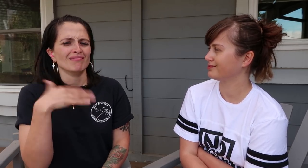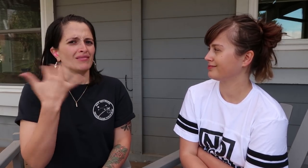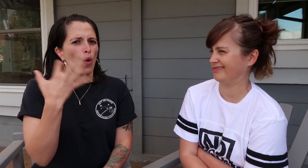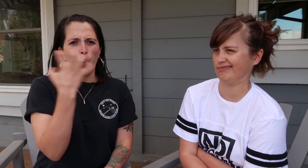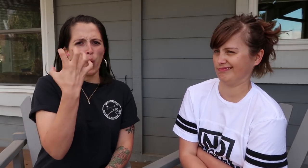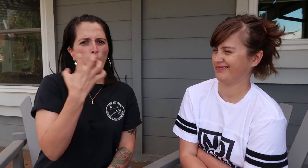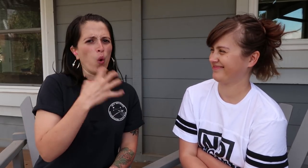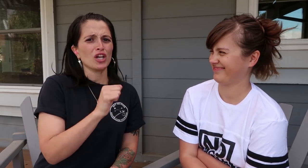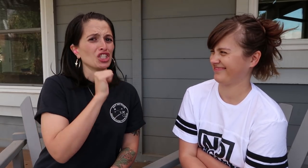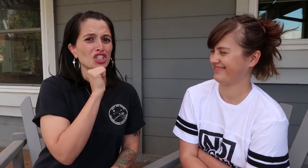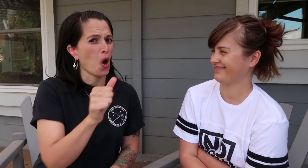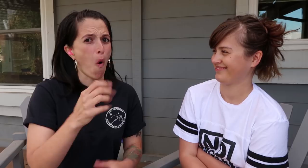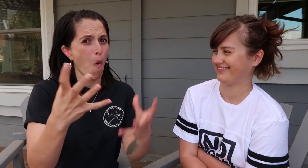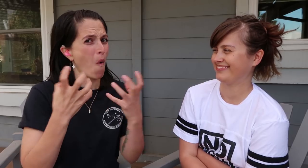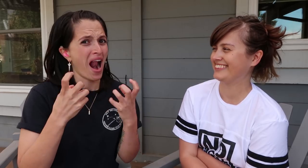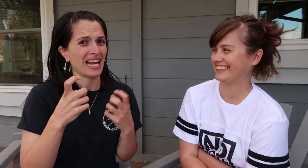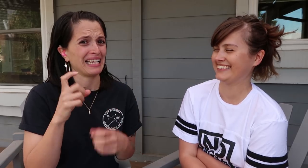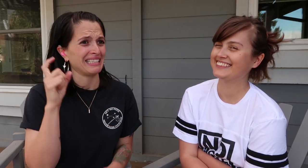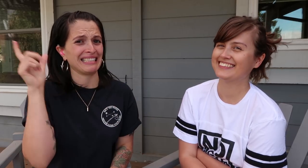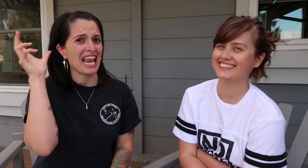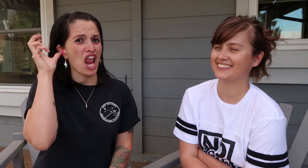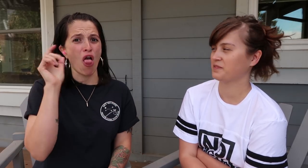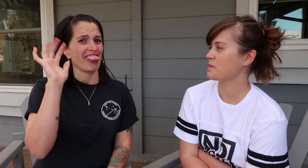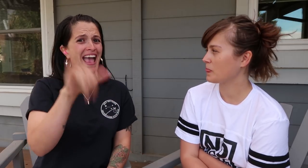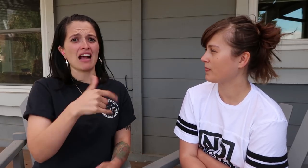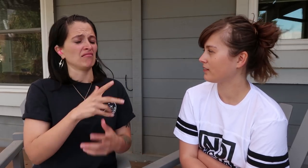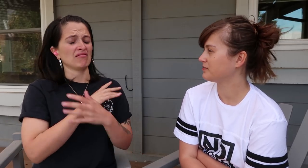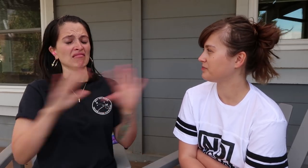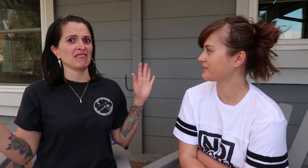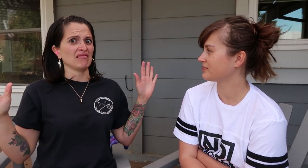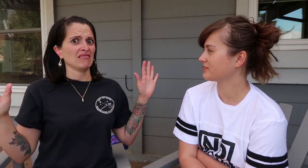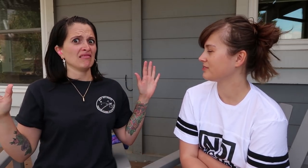Ah, you don’t want to hear that noise. It’s awful.